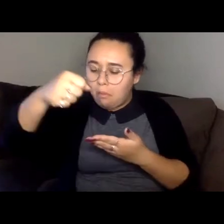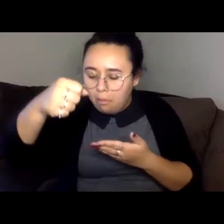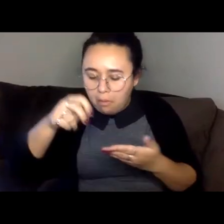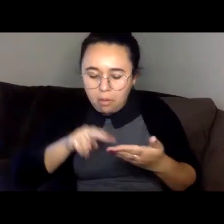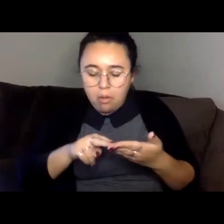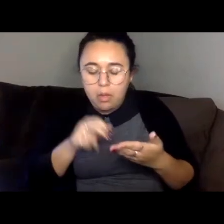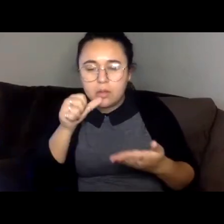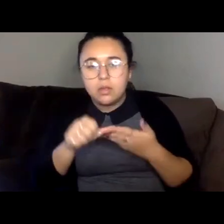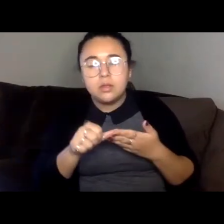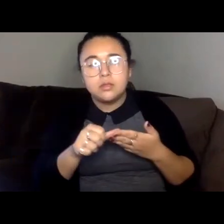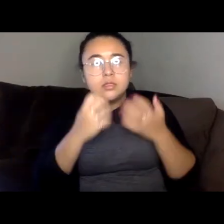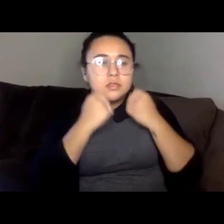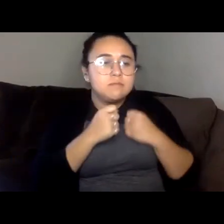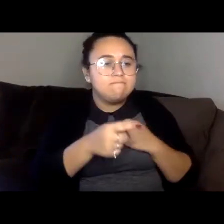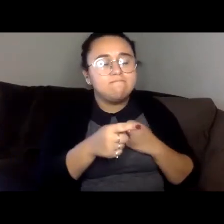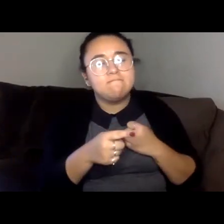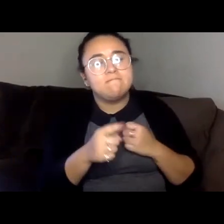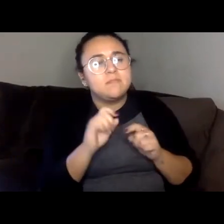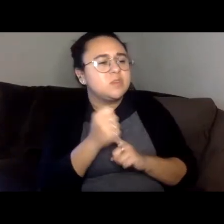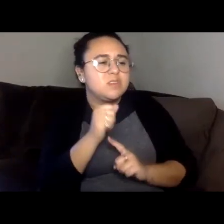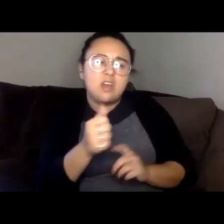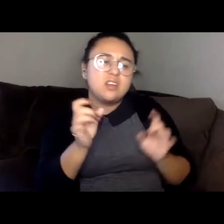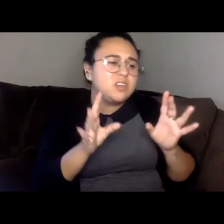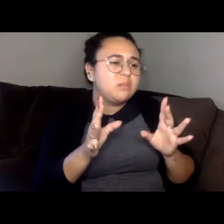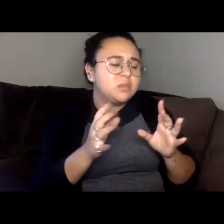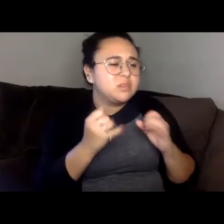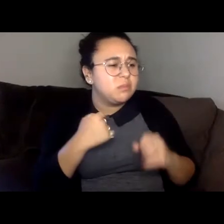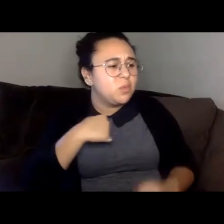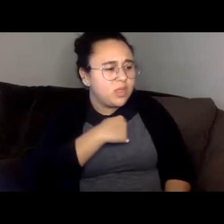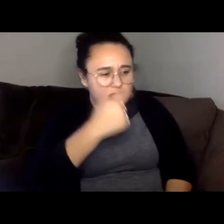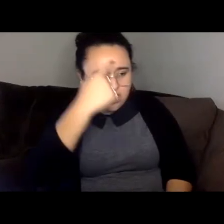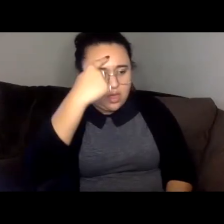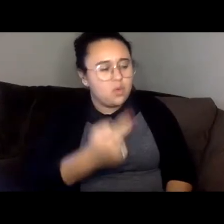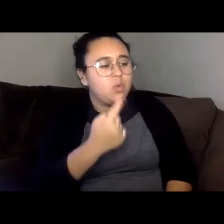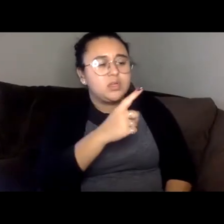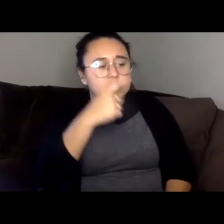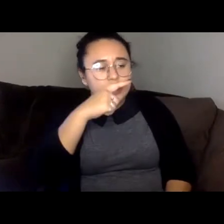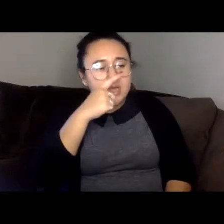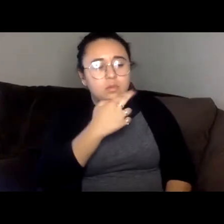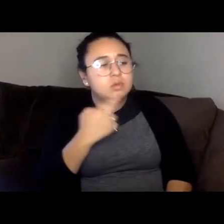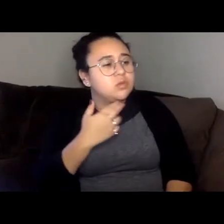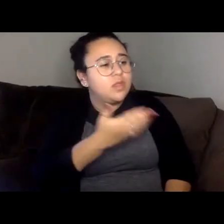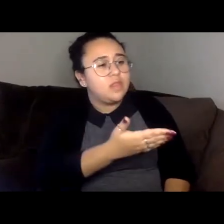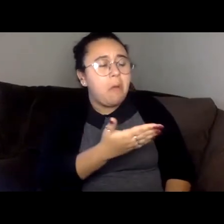The situation isn't as terrible as we thought. There's one Thai restaurant here with passable food.